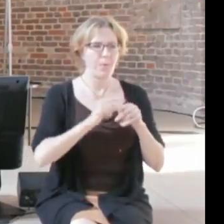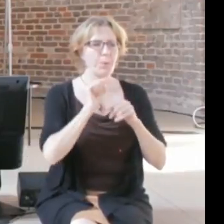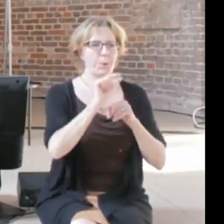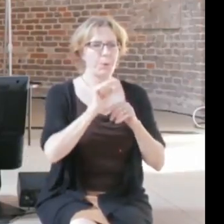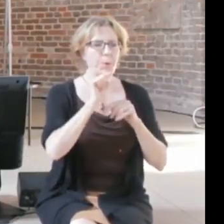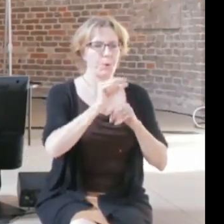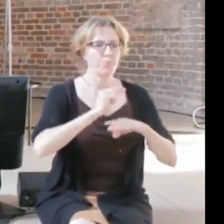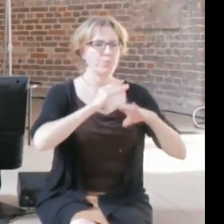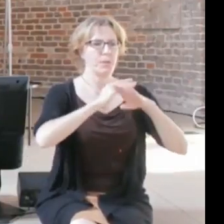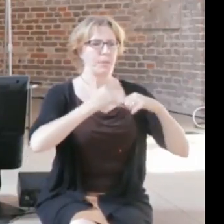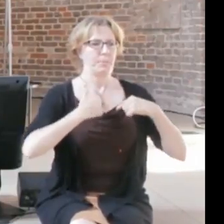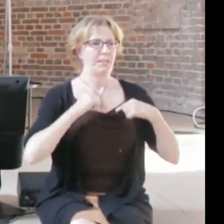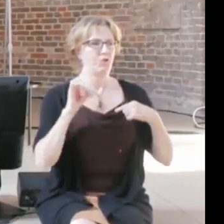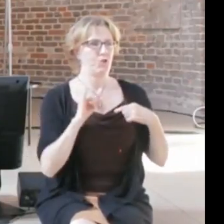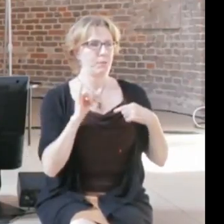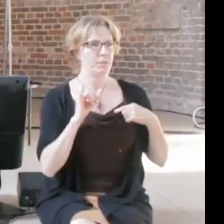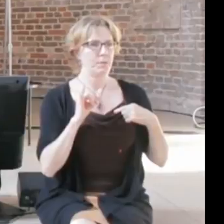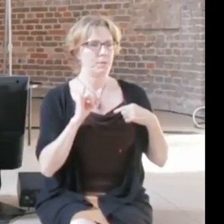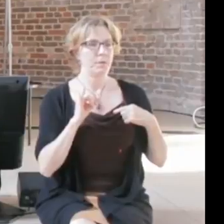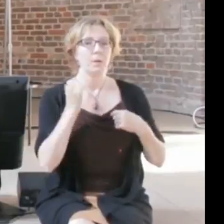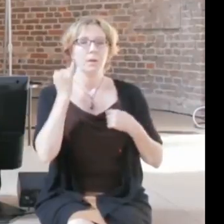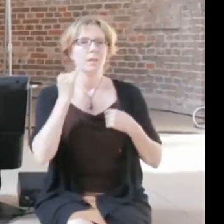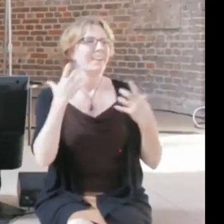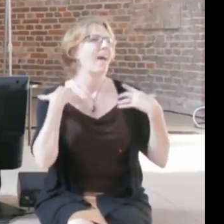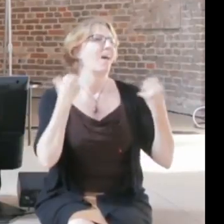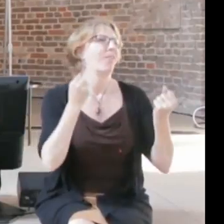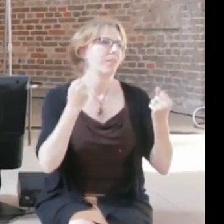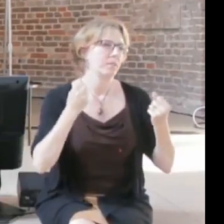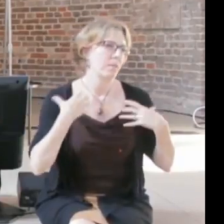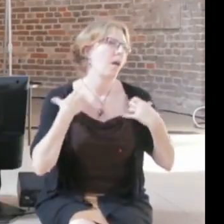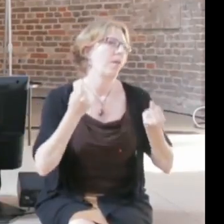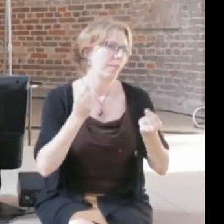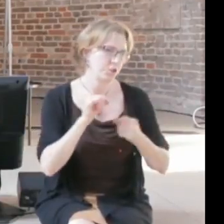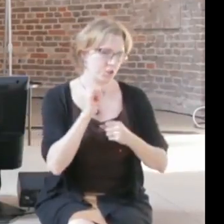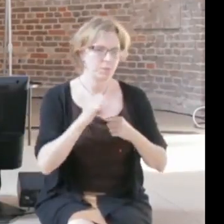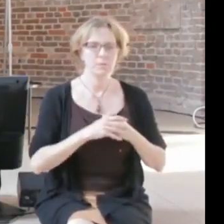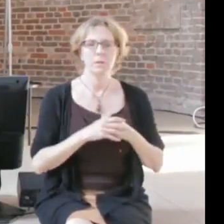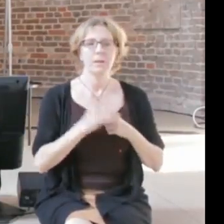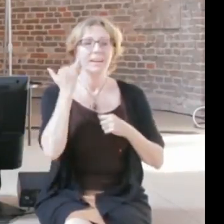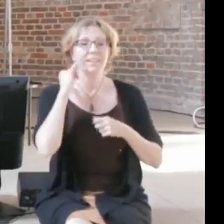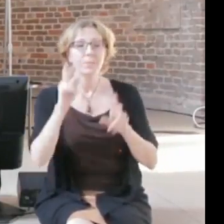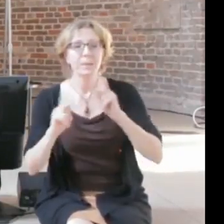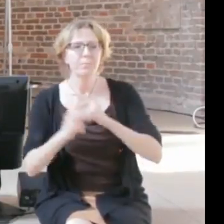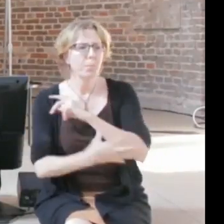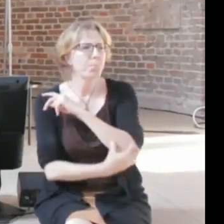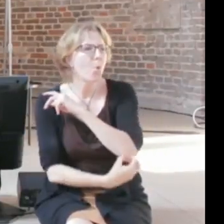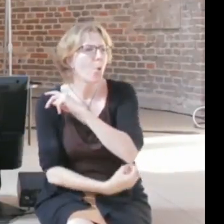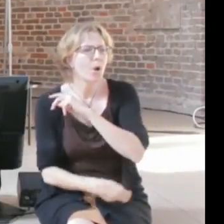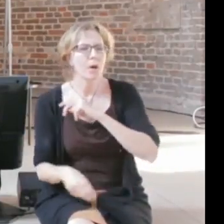should poor people be carried by rich people, should your premium be decided by your specific